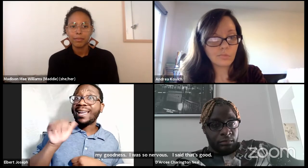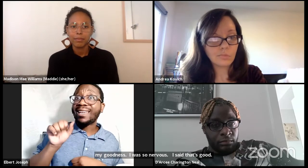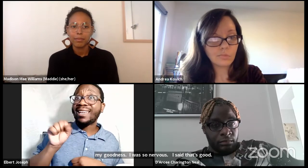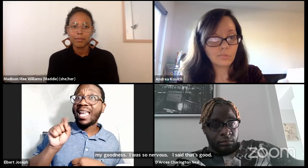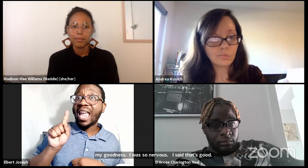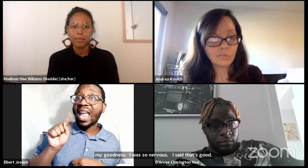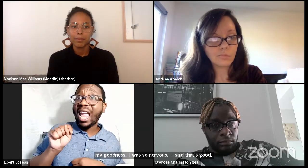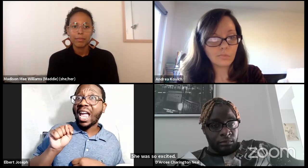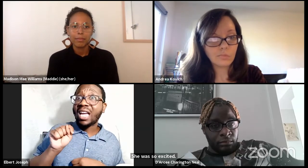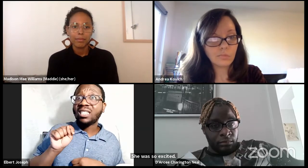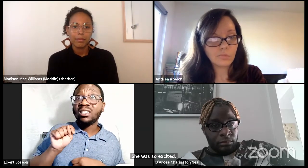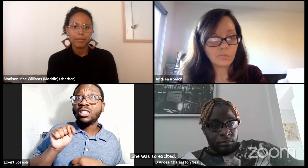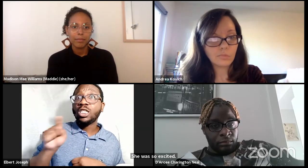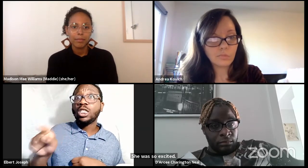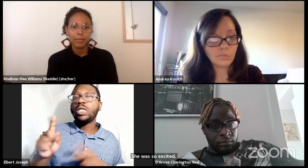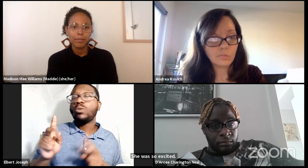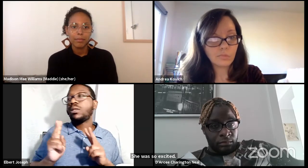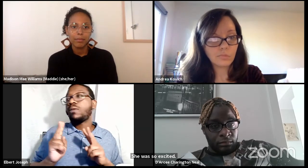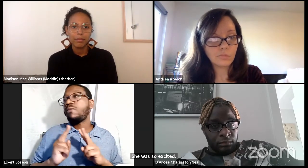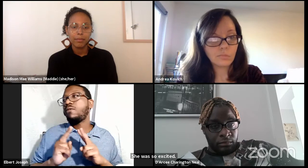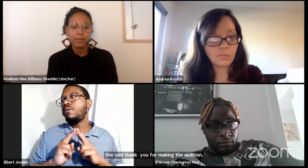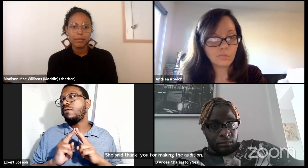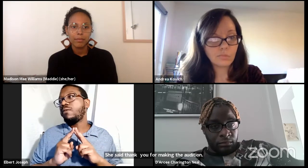One week later, she got cast for the production